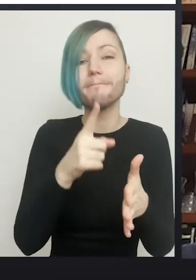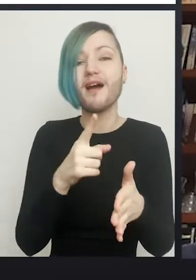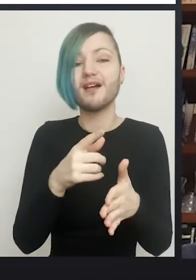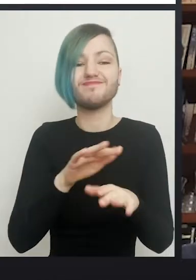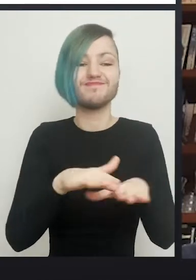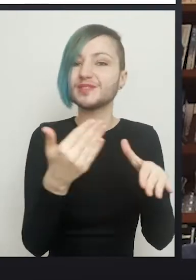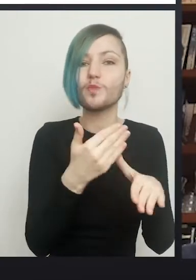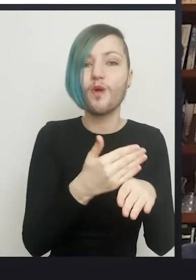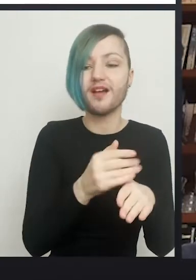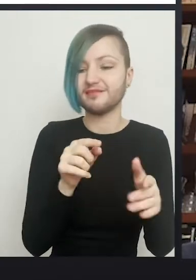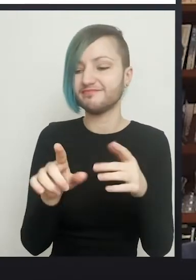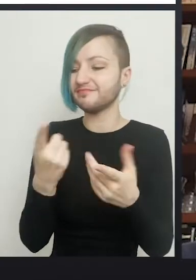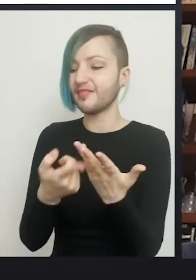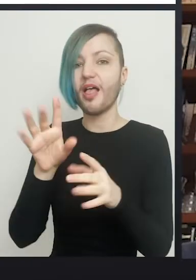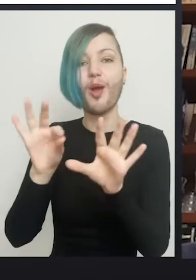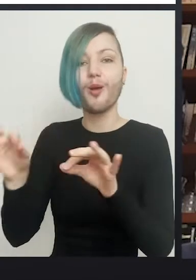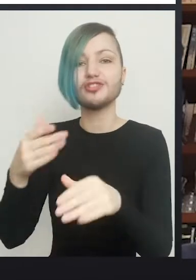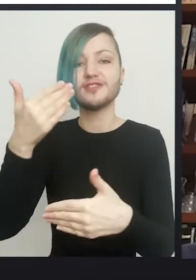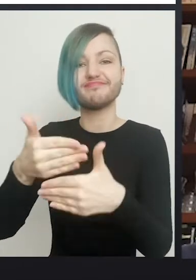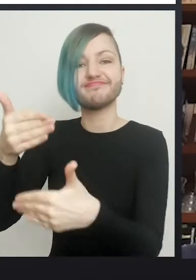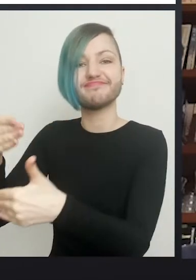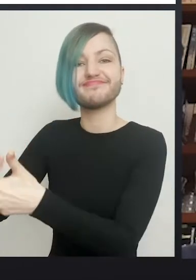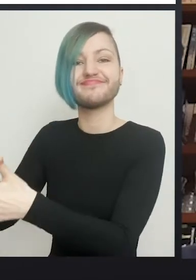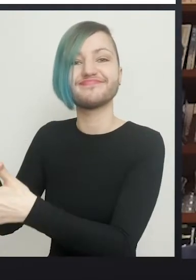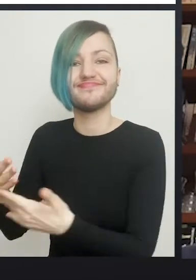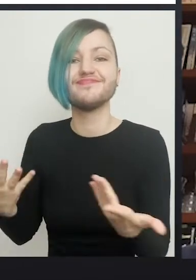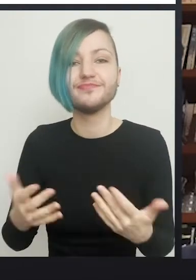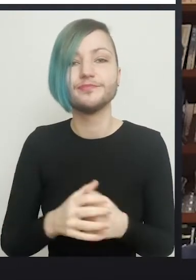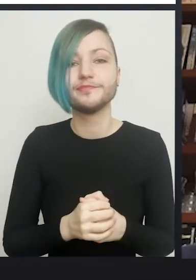Okay, so we're gonna talk about what is done,